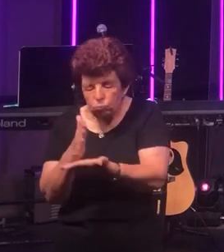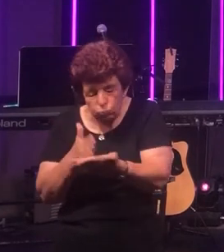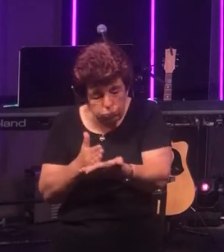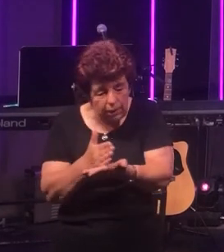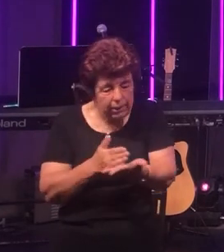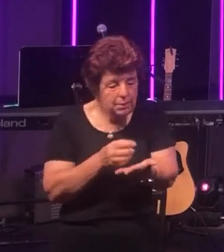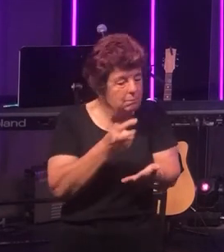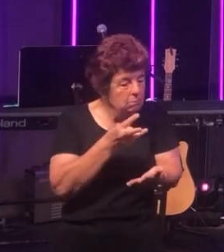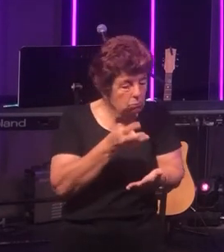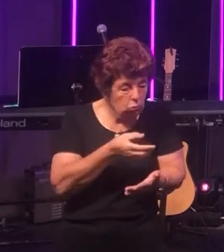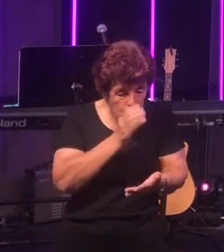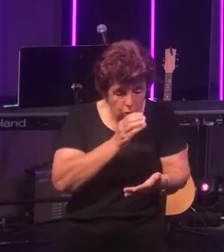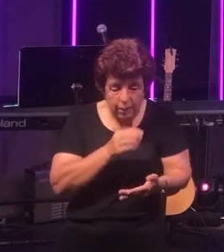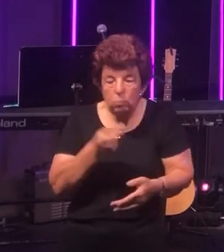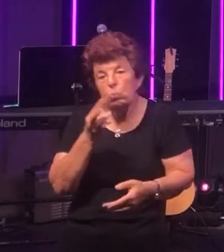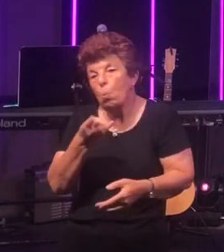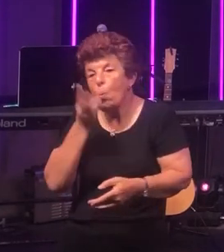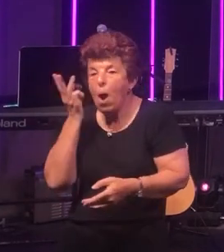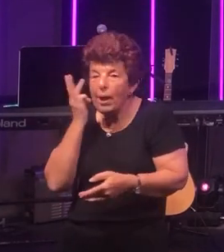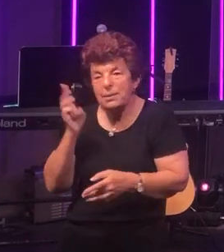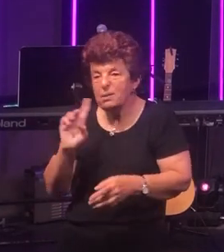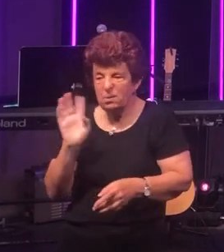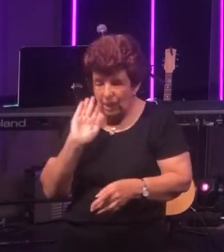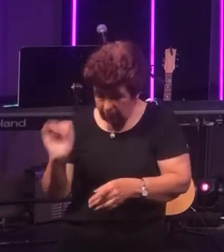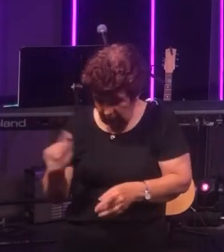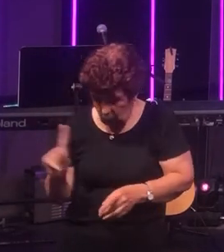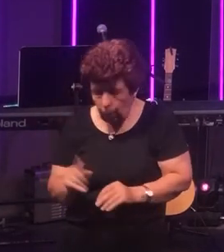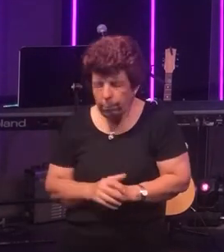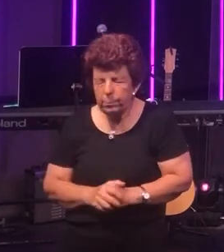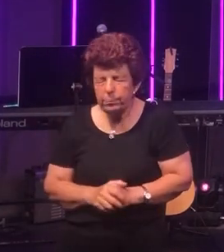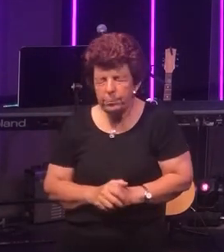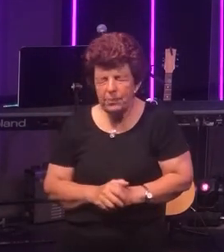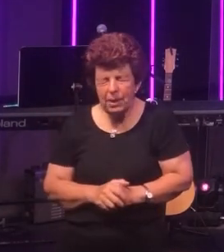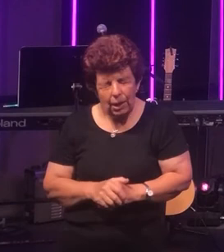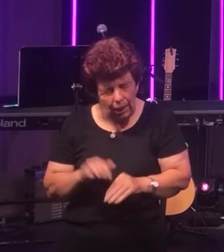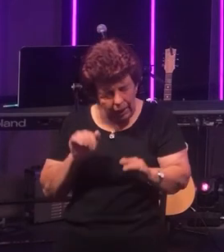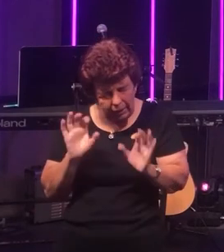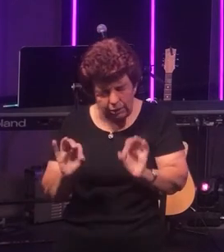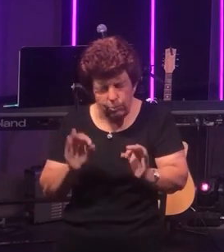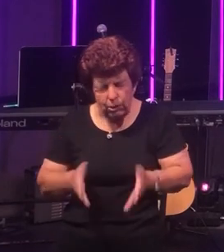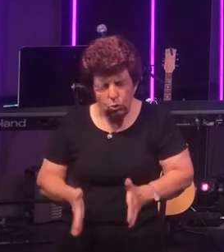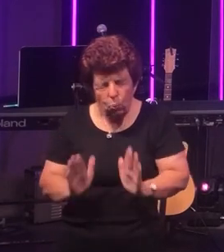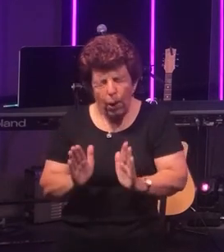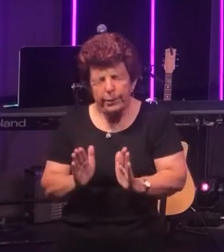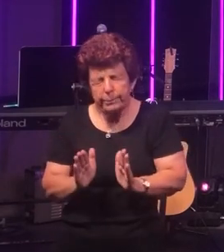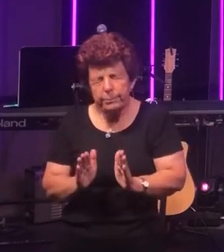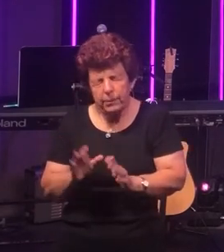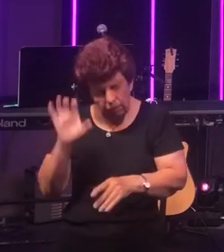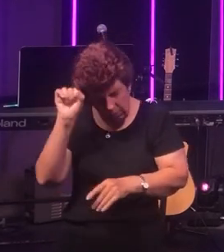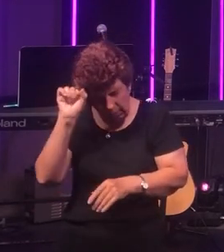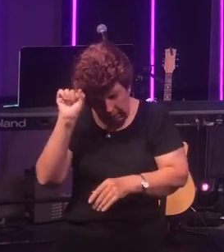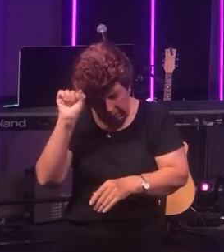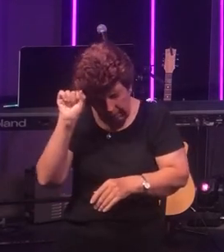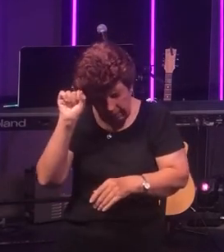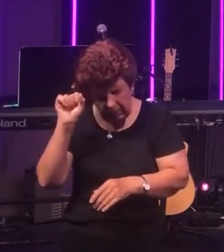juice, wine, cordial or whatever - in this special way to remember the death of our